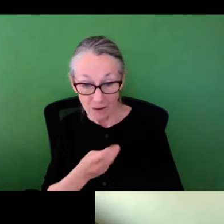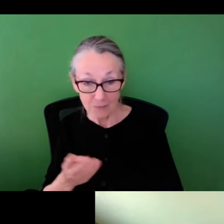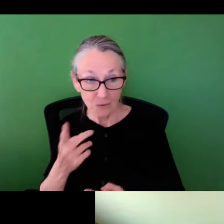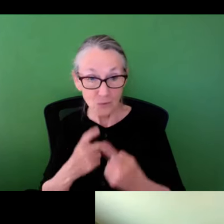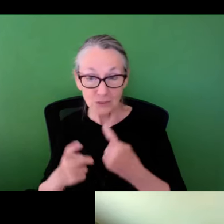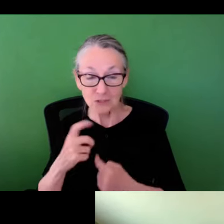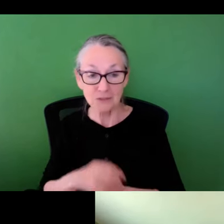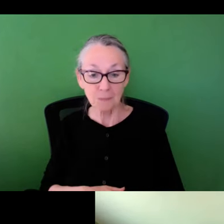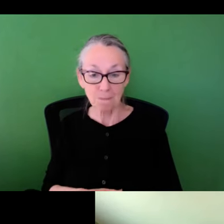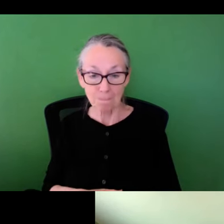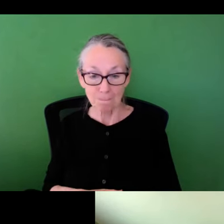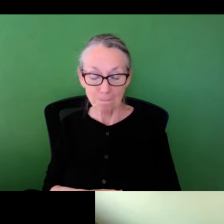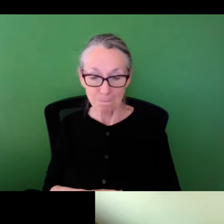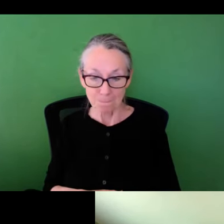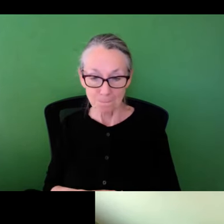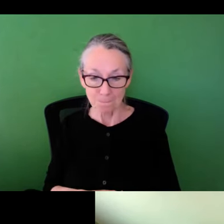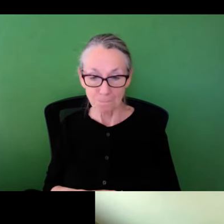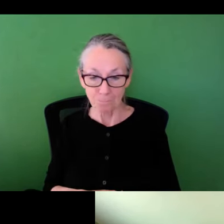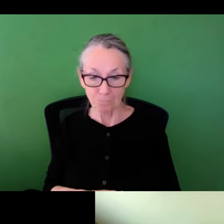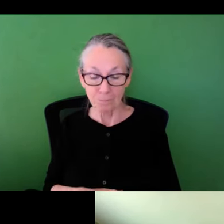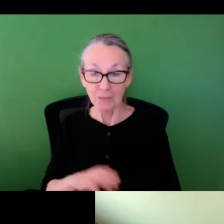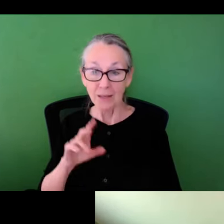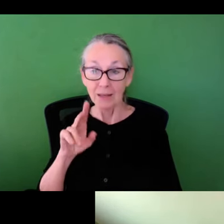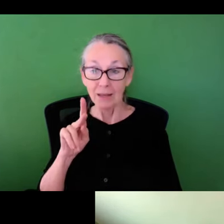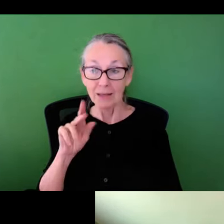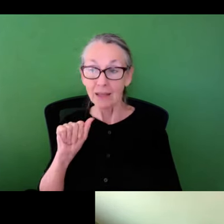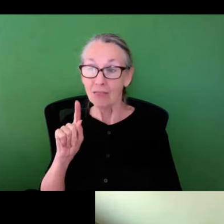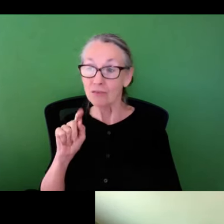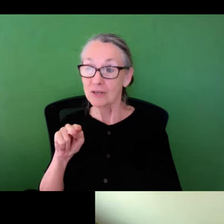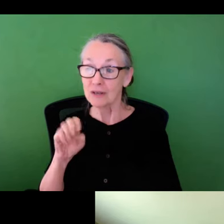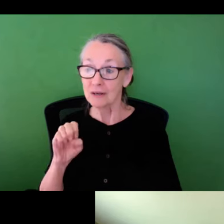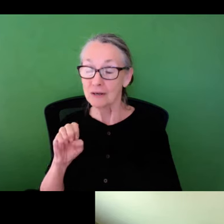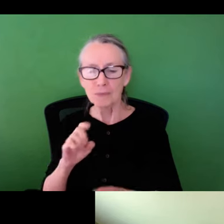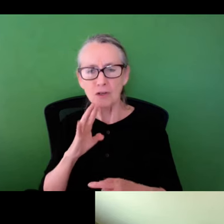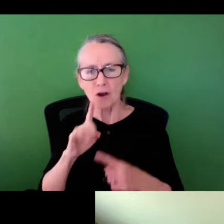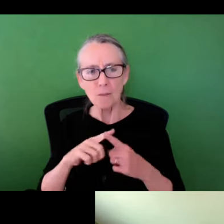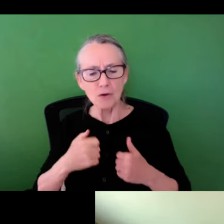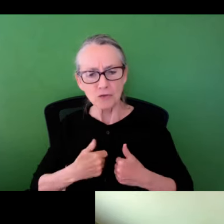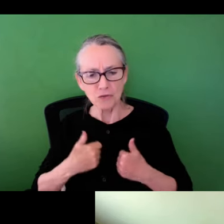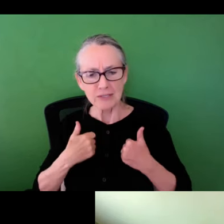. >> SUNSHINE MENEZES: Thank you for that overview. You have a bunch of questions coming